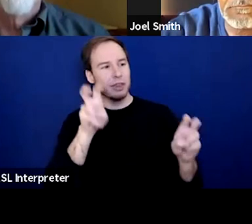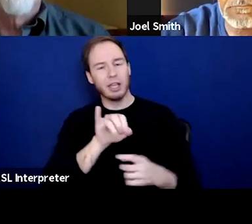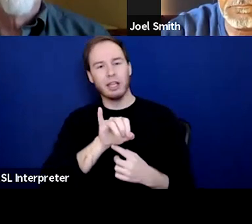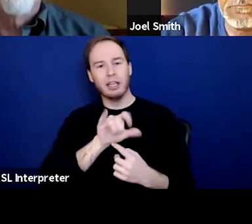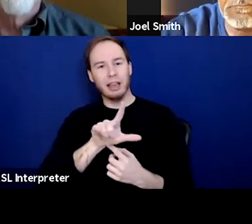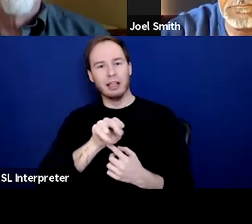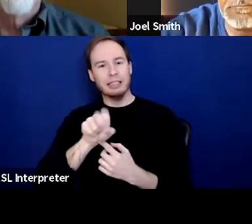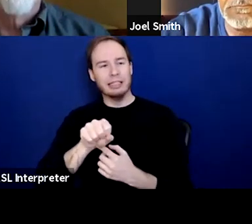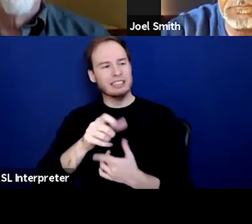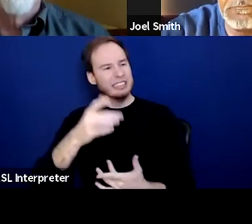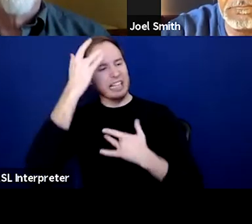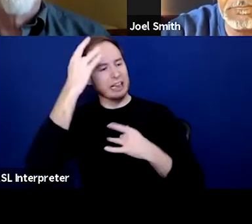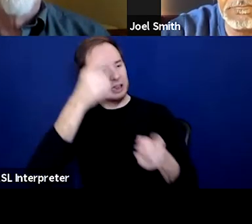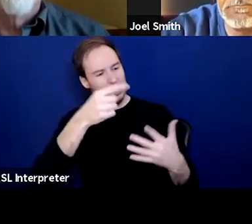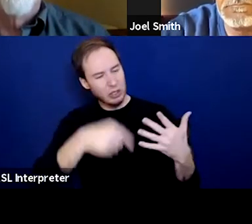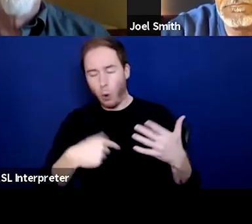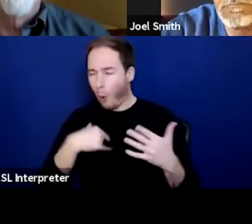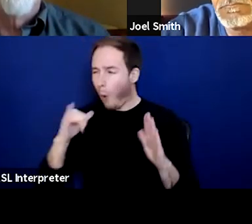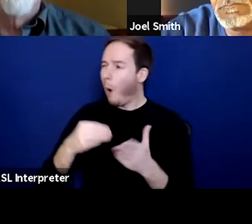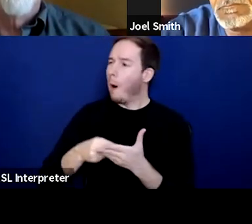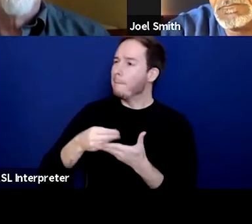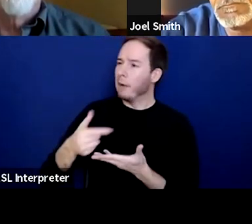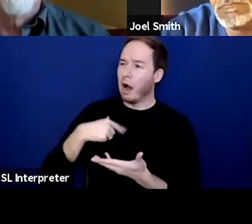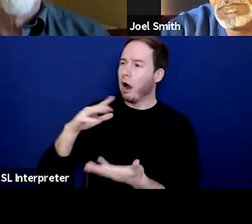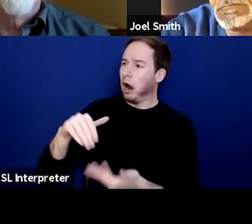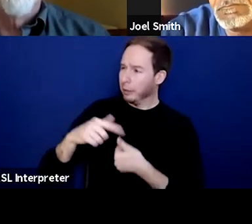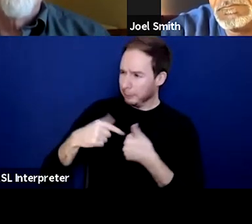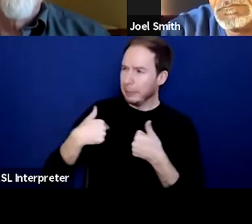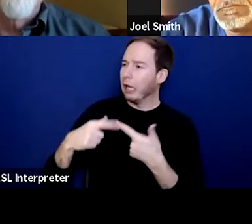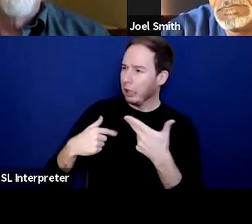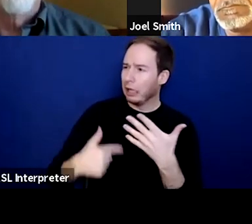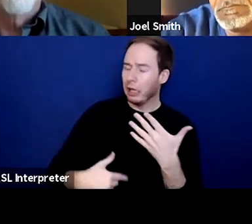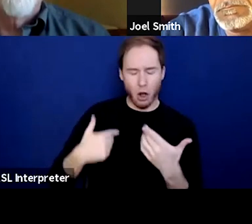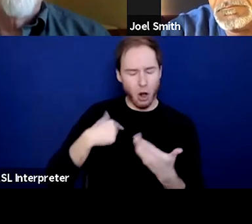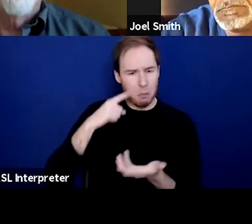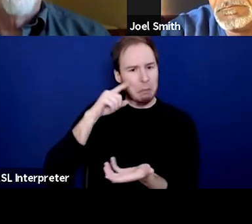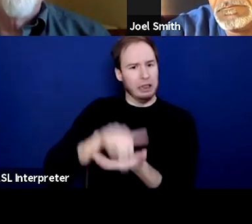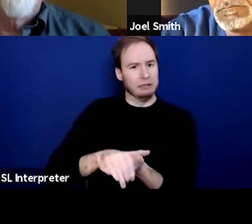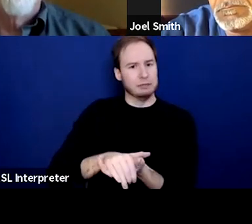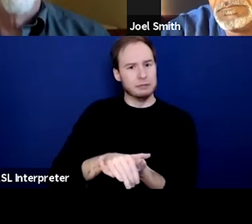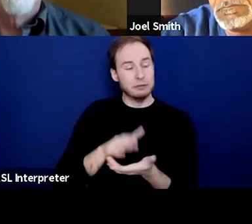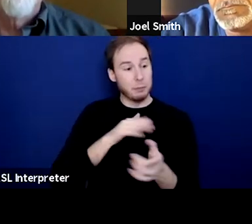And I do know and recognize that there are definitely mental disorders, my sister's schizophrenic that are not the same as mine.